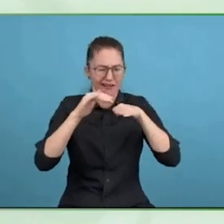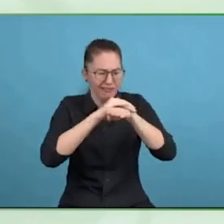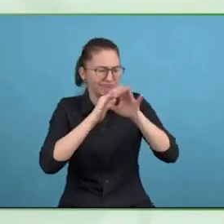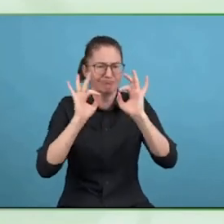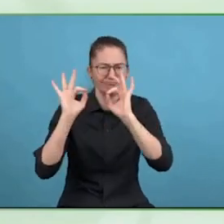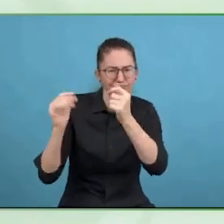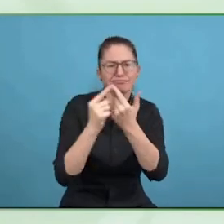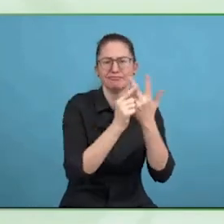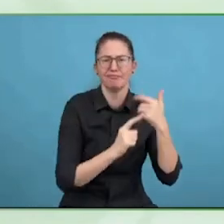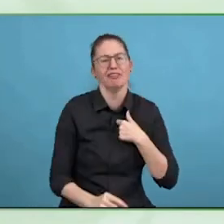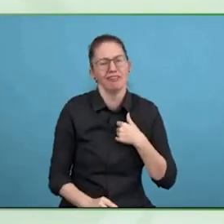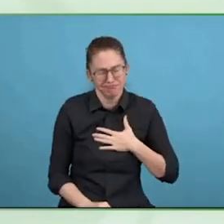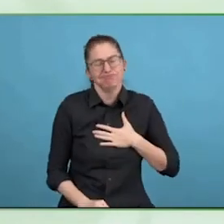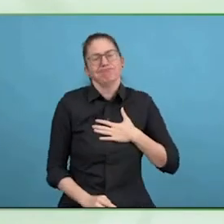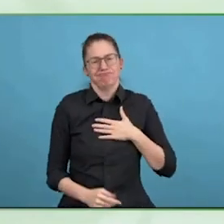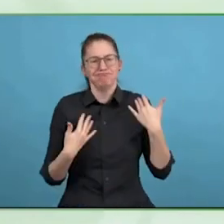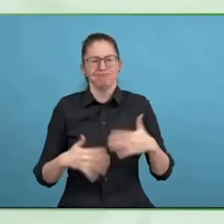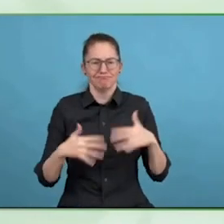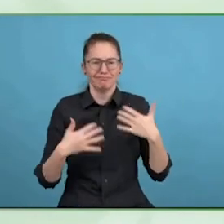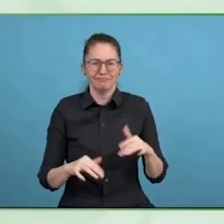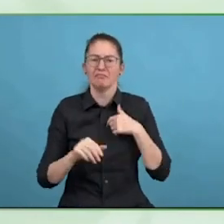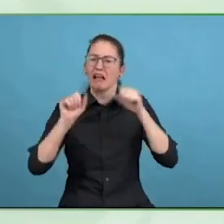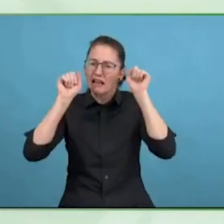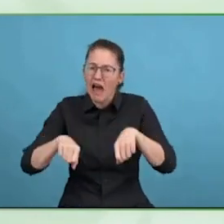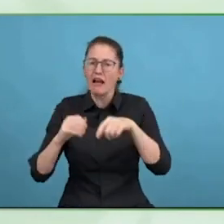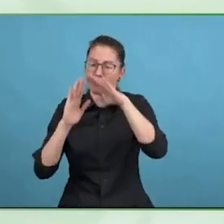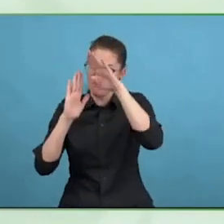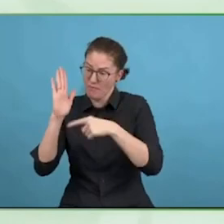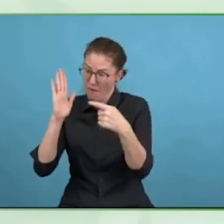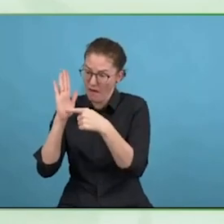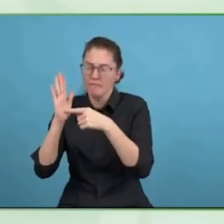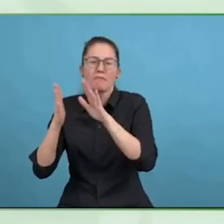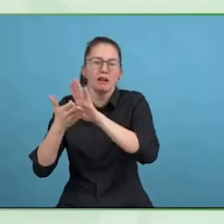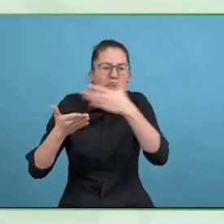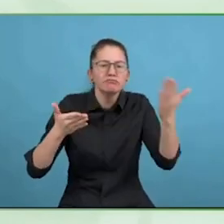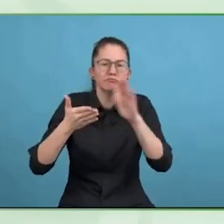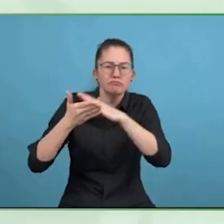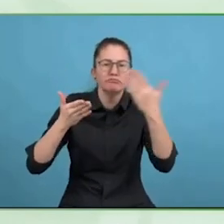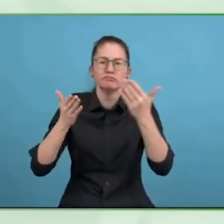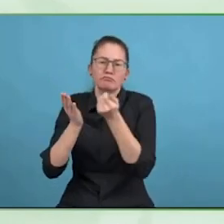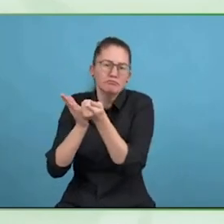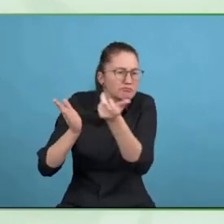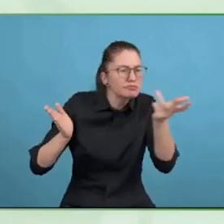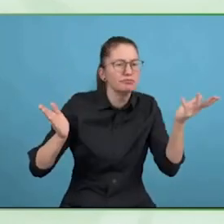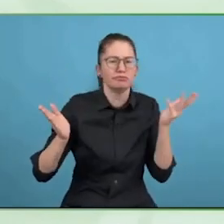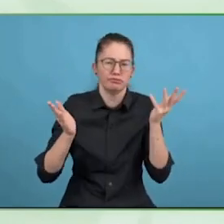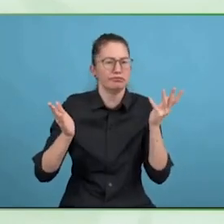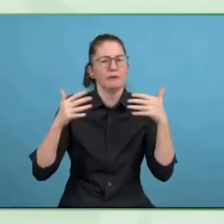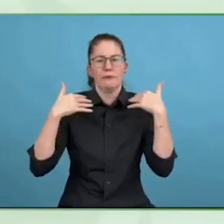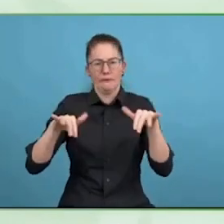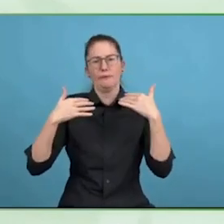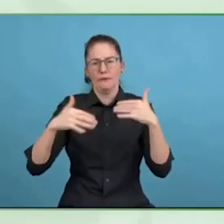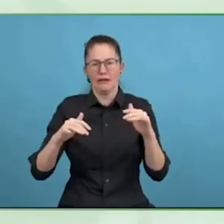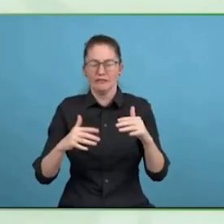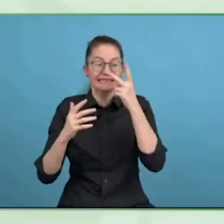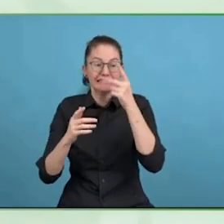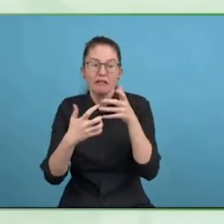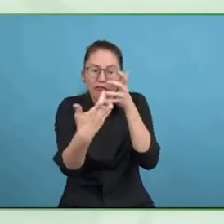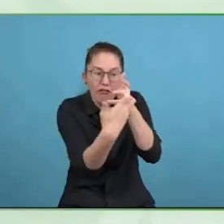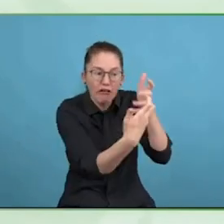That is the big thing. When I started six years ago, somebody told I don't think you are going to make this happen. And I did.